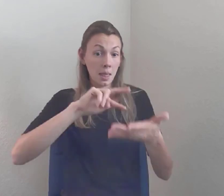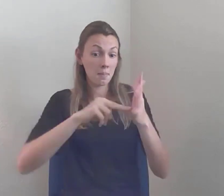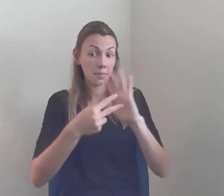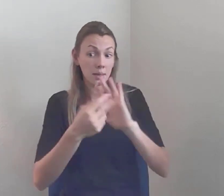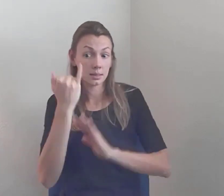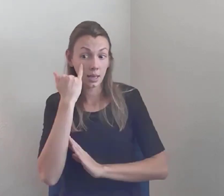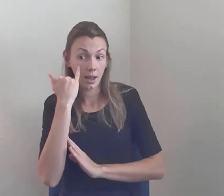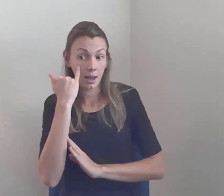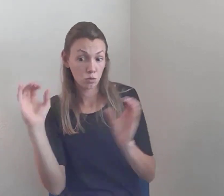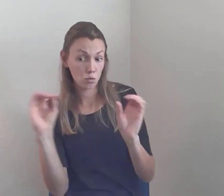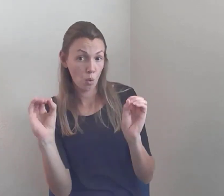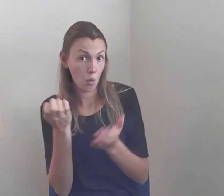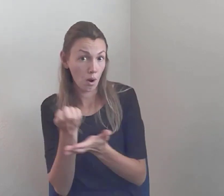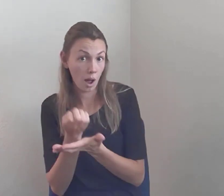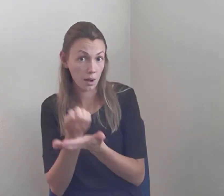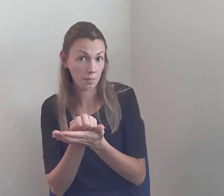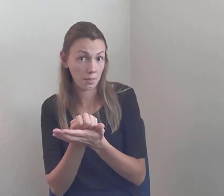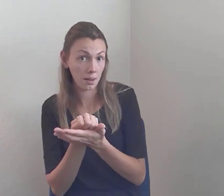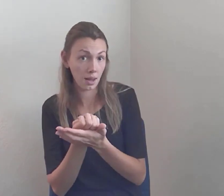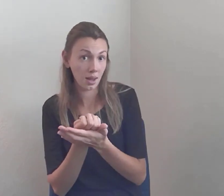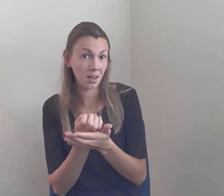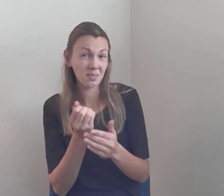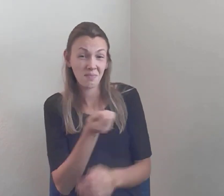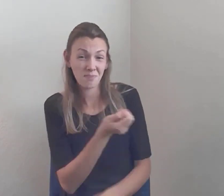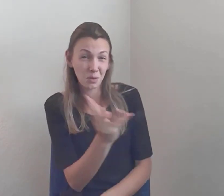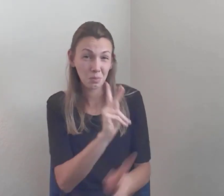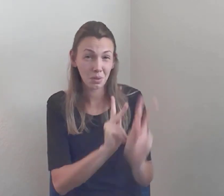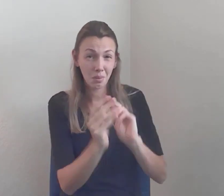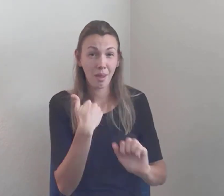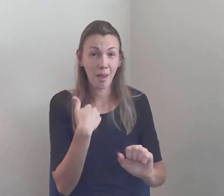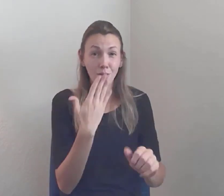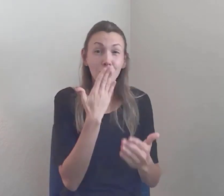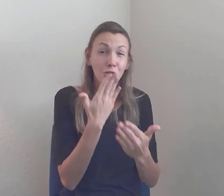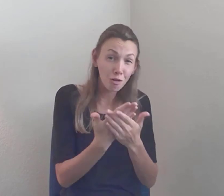What you might not know is how much our civil rights are being threatened...